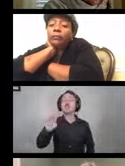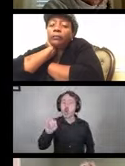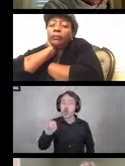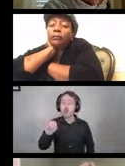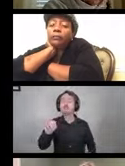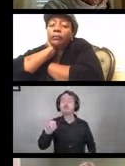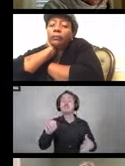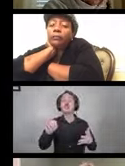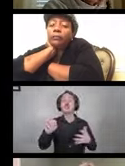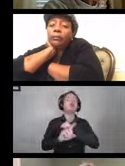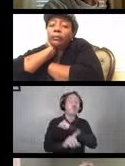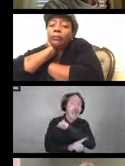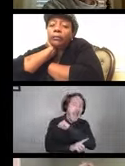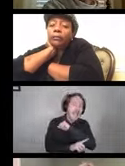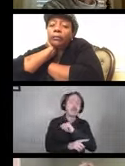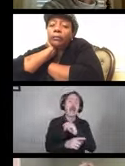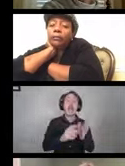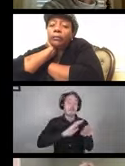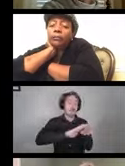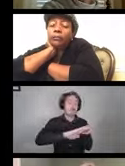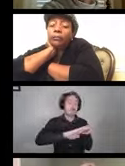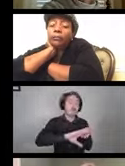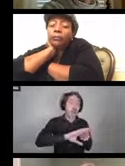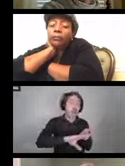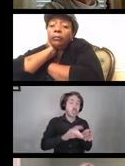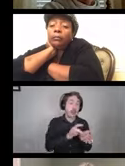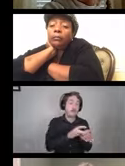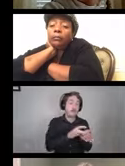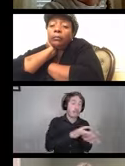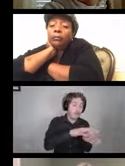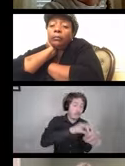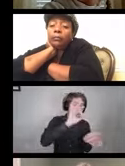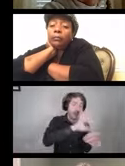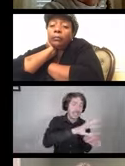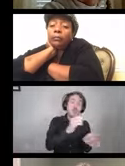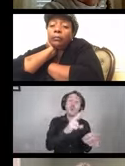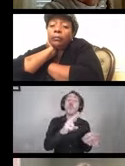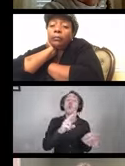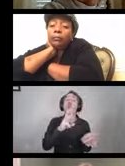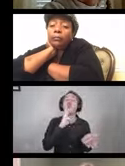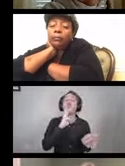picking or washing it away. Disinfection is the use of a special chemical